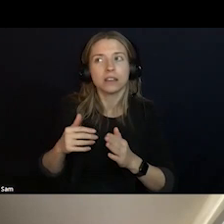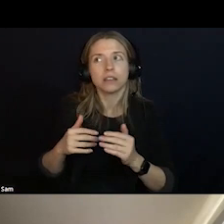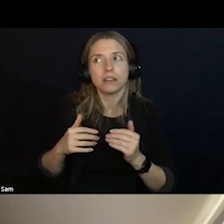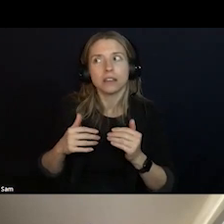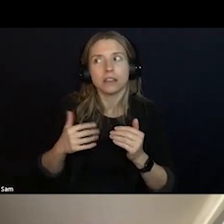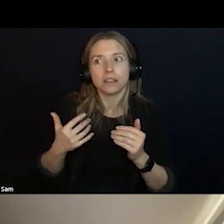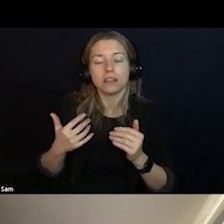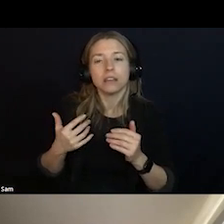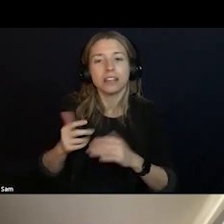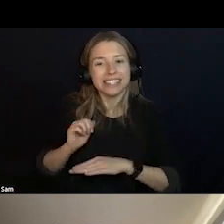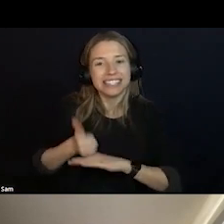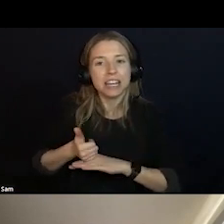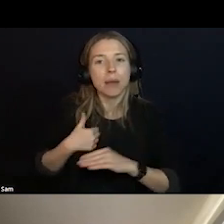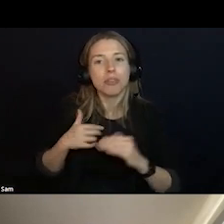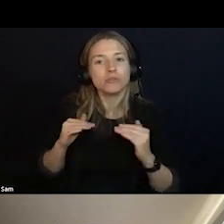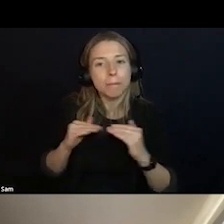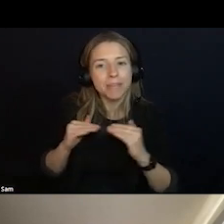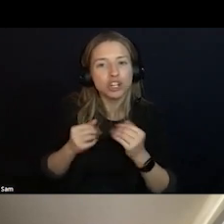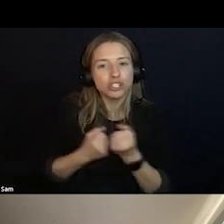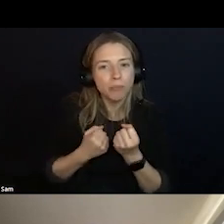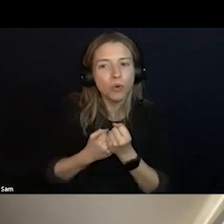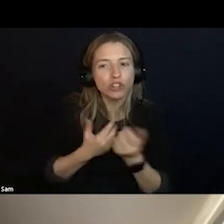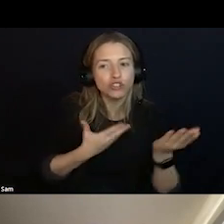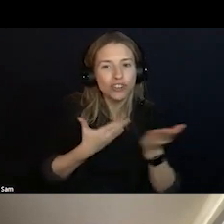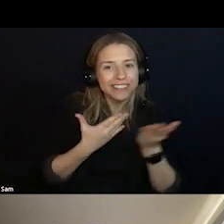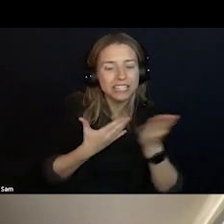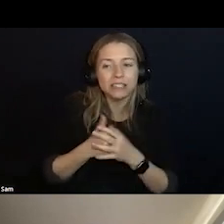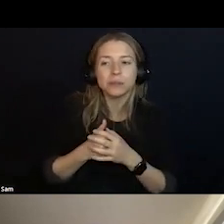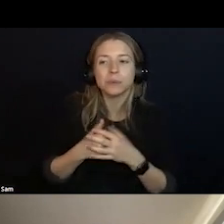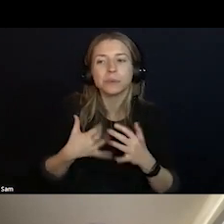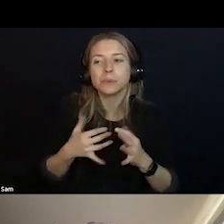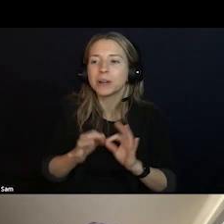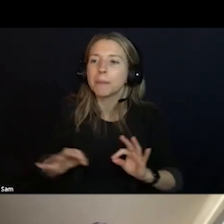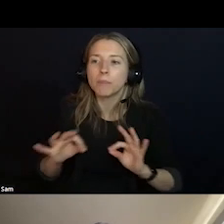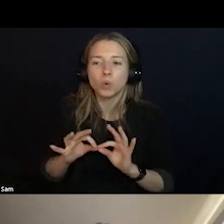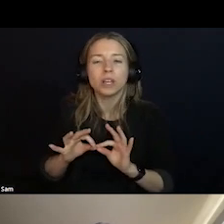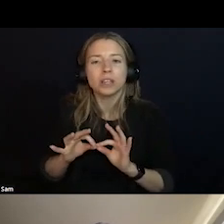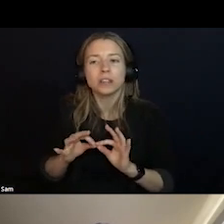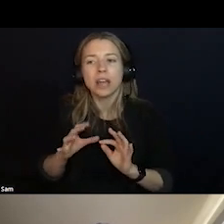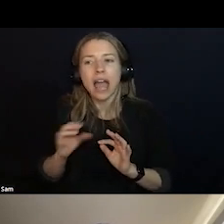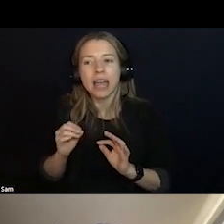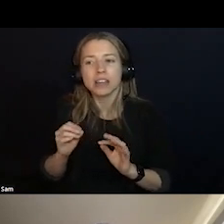SLOWLY, I WOULD SUGGEST, TO VALUE LIVED EXPERIENCE AND THE